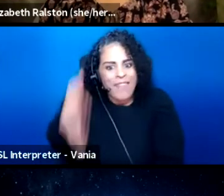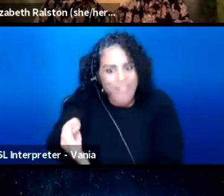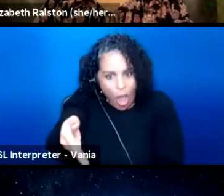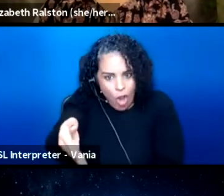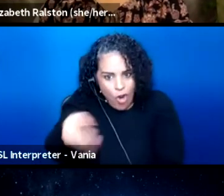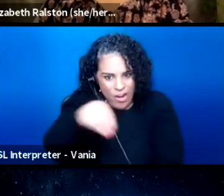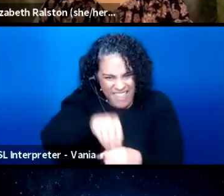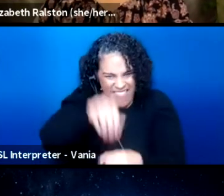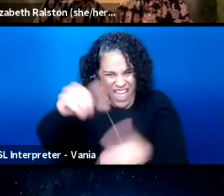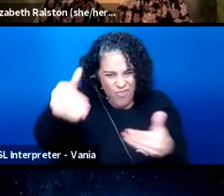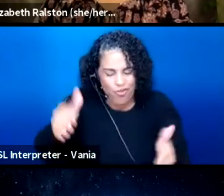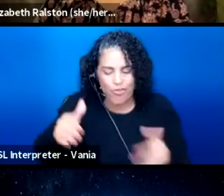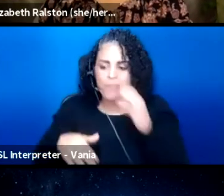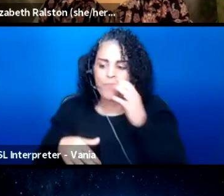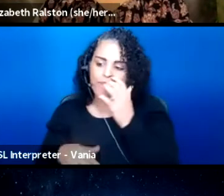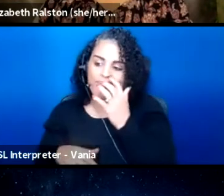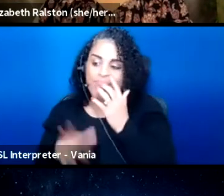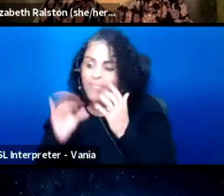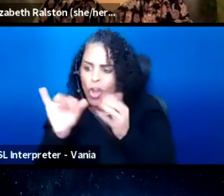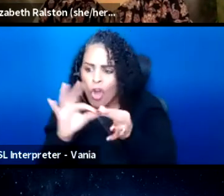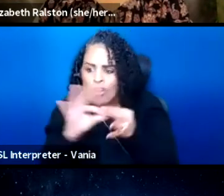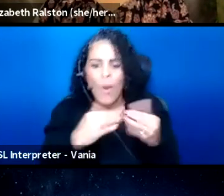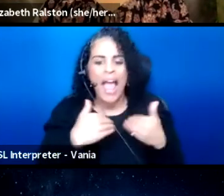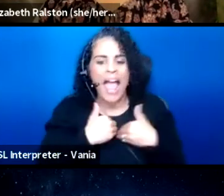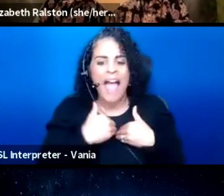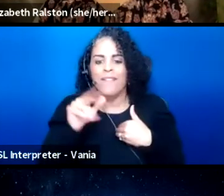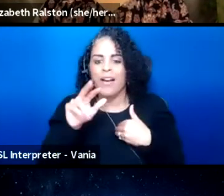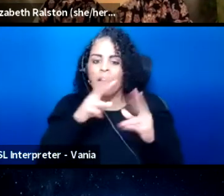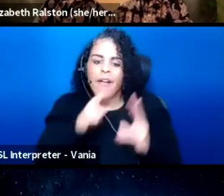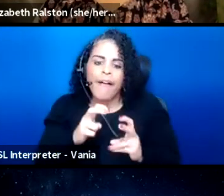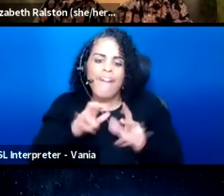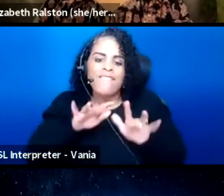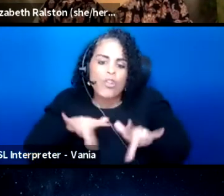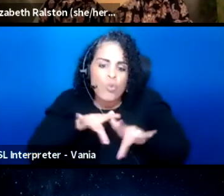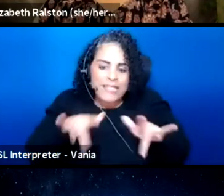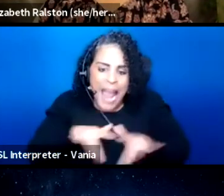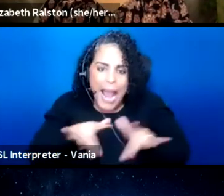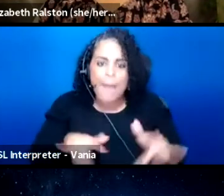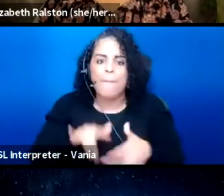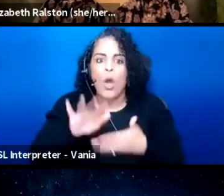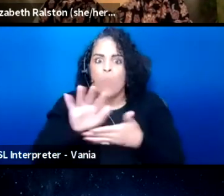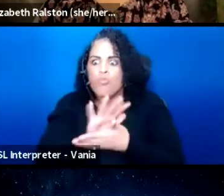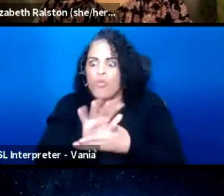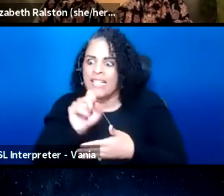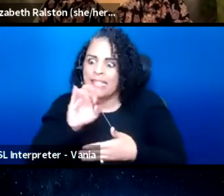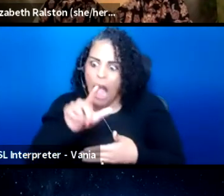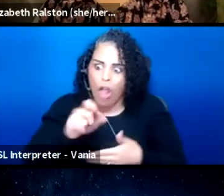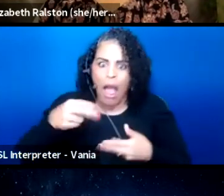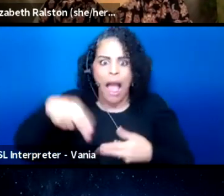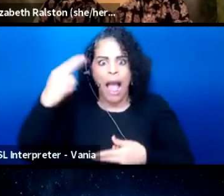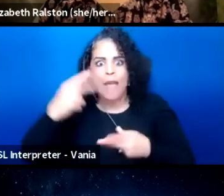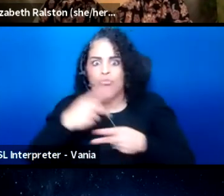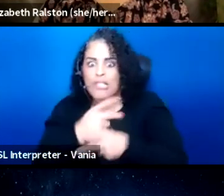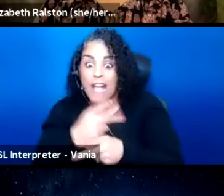and along that line, like having videotaped performances movie style, high production, "Hamilton," the film,